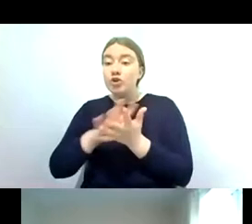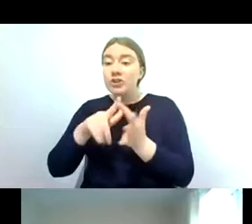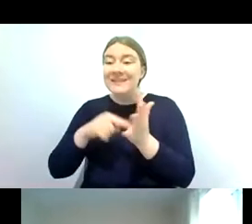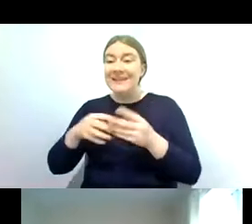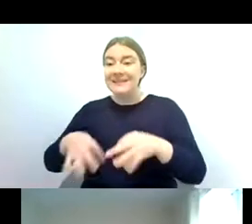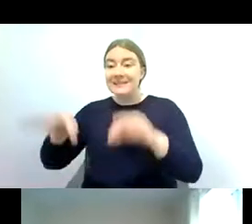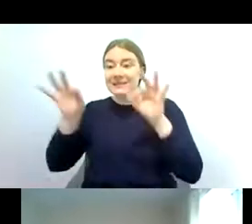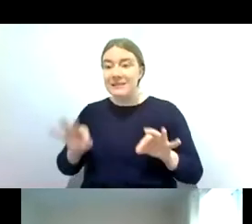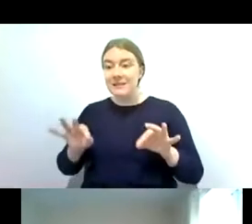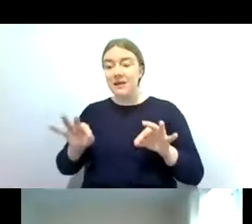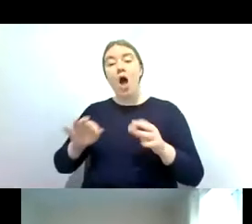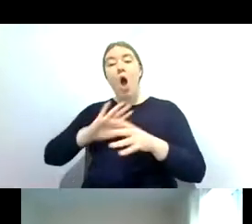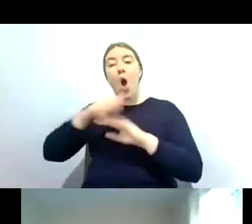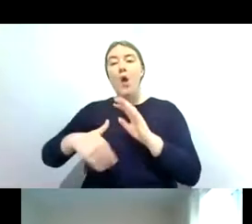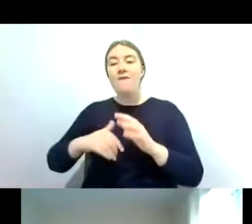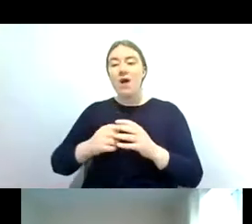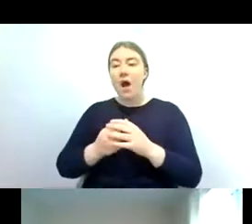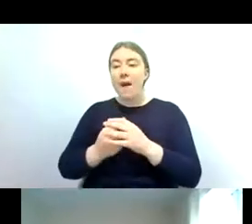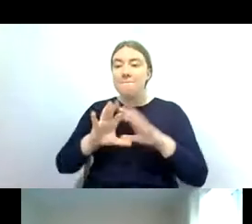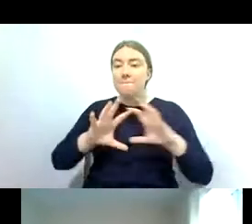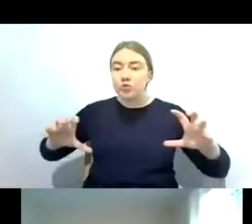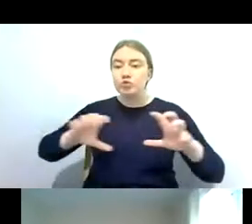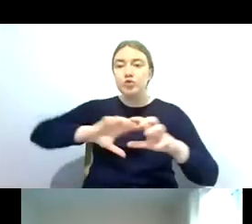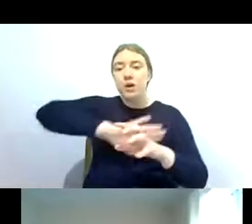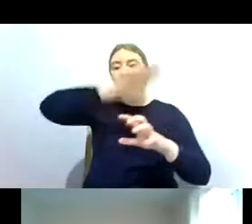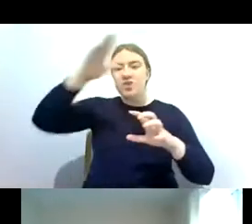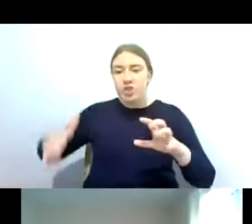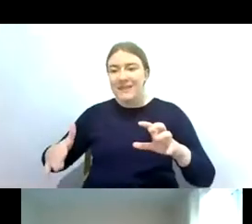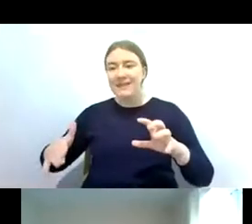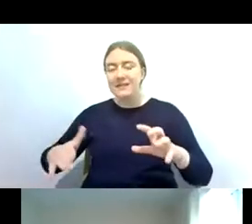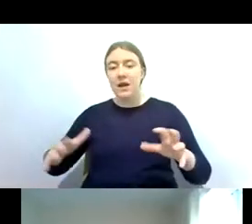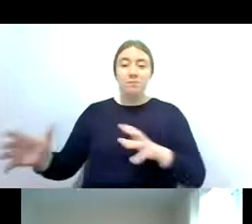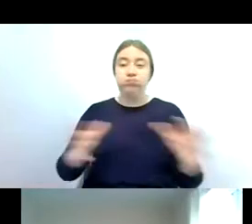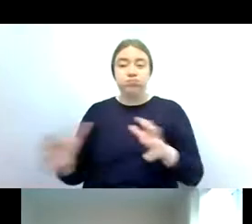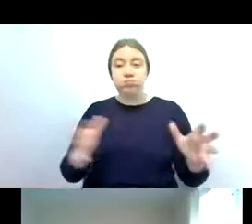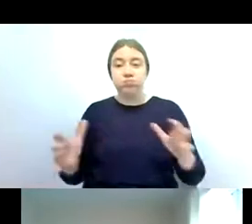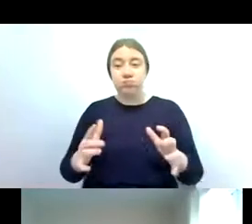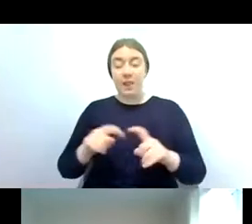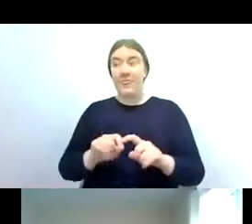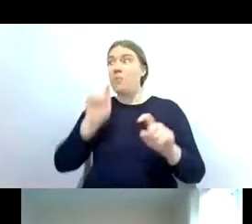the vegetation and if they're resting they'll drop off as i mentioned caddisflies are often